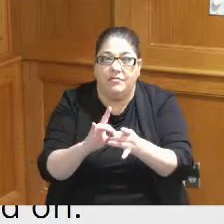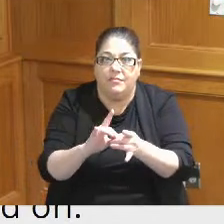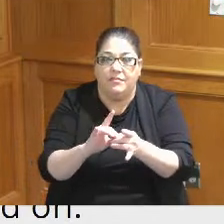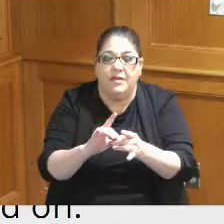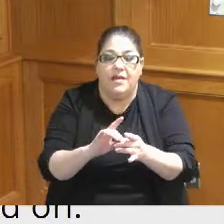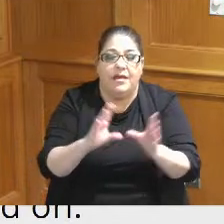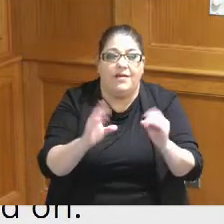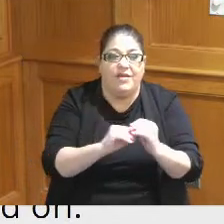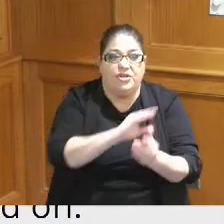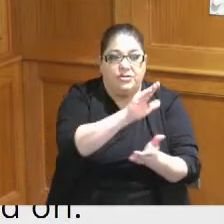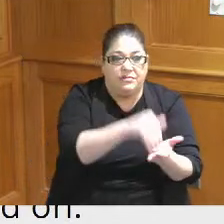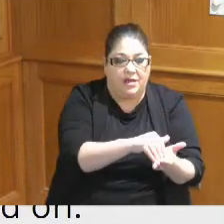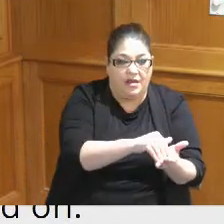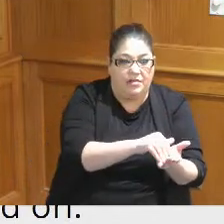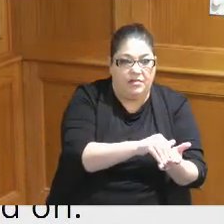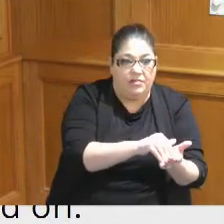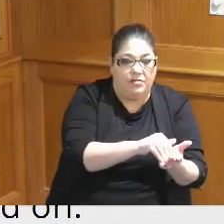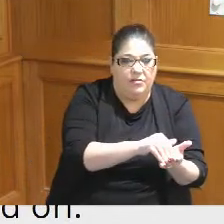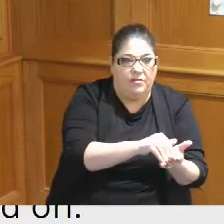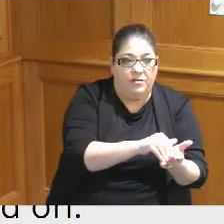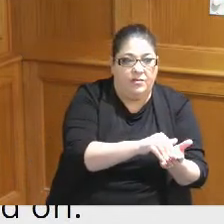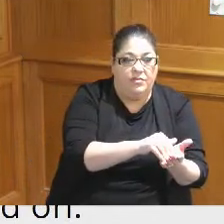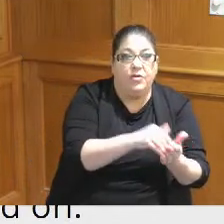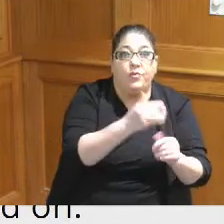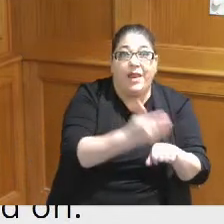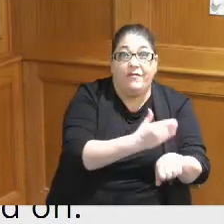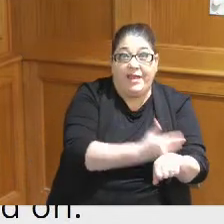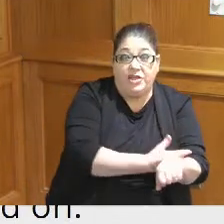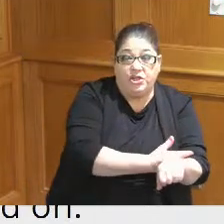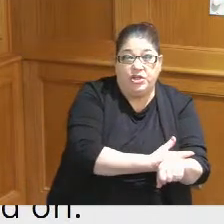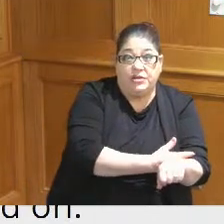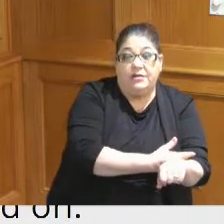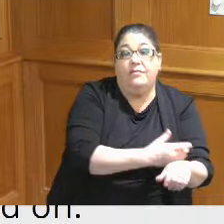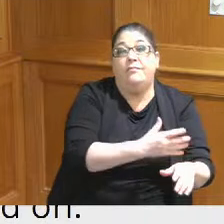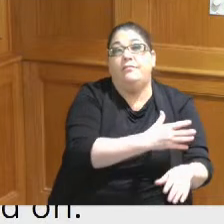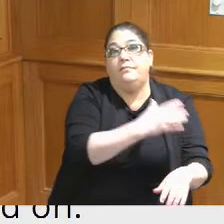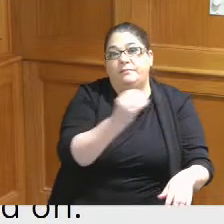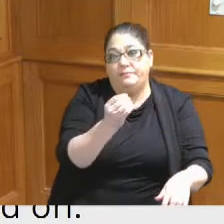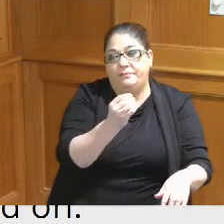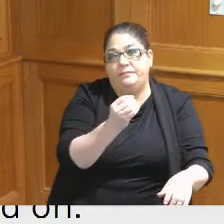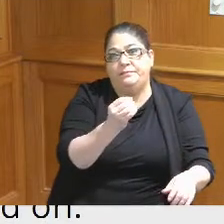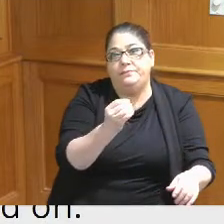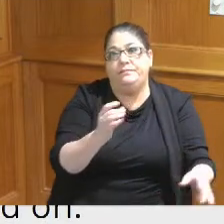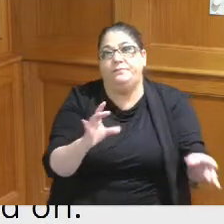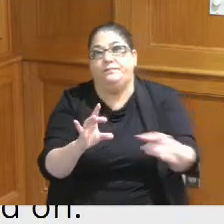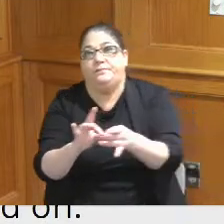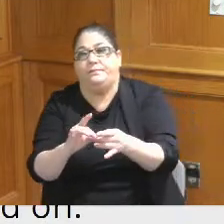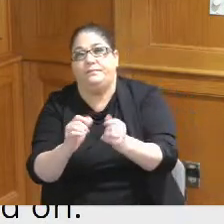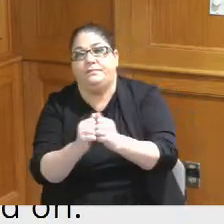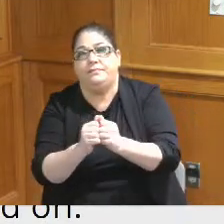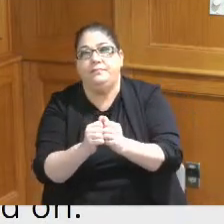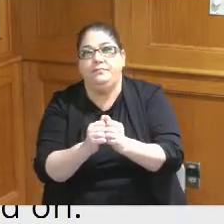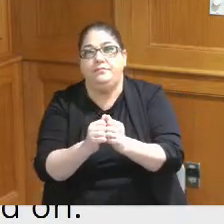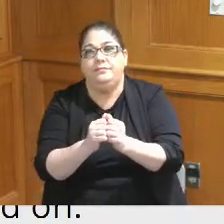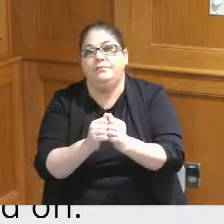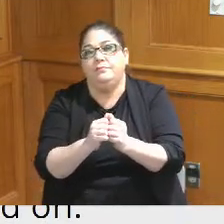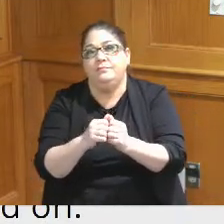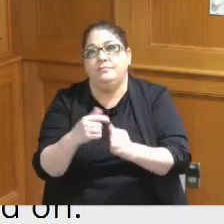center a Convention Center renovation and the and and the importance of that to their